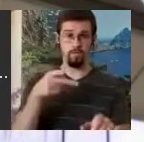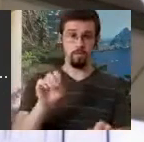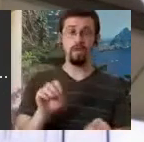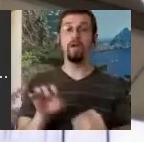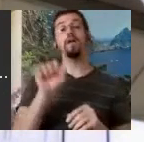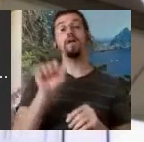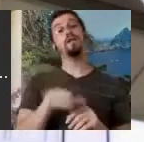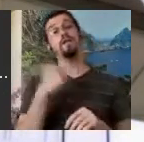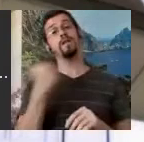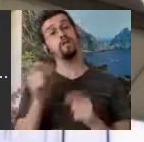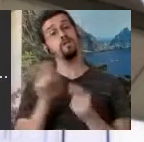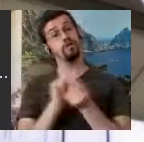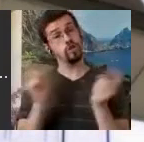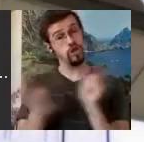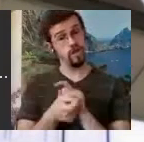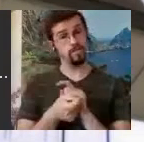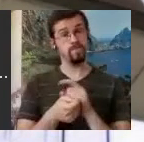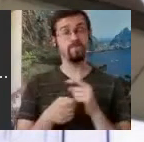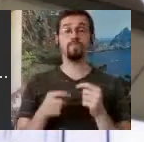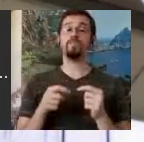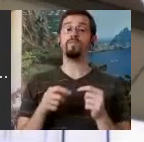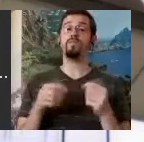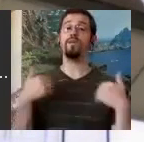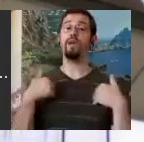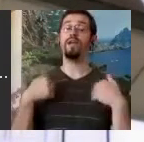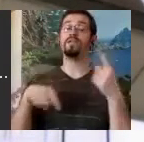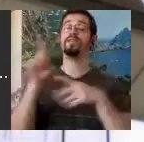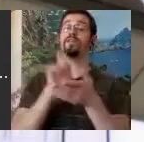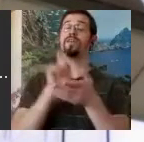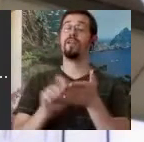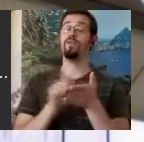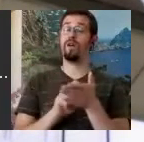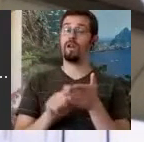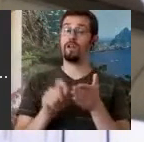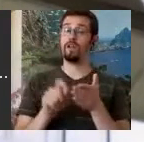the SignWriter Newspaper with Nancy Romero, as I mentioned. It was 20 pages